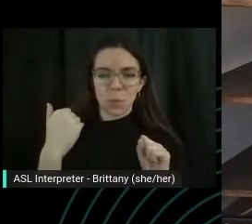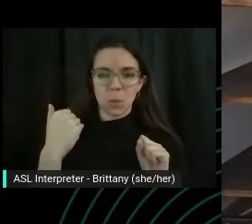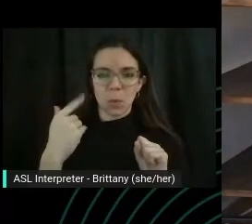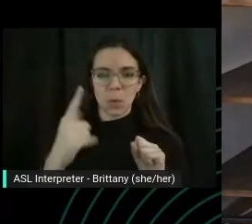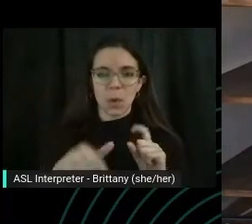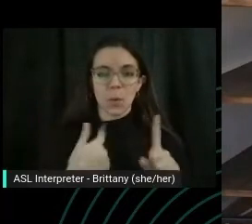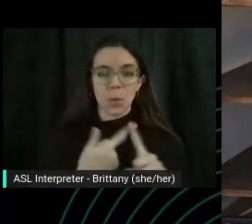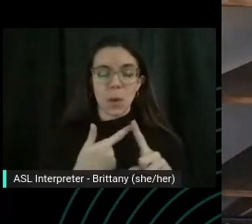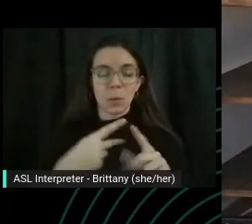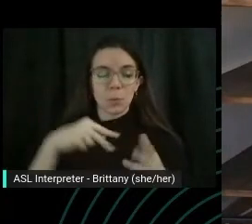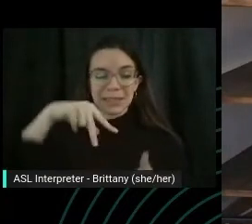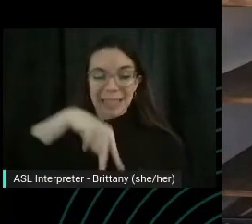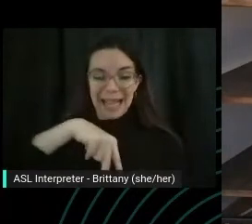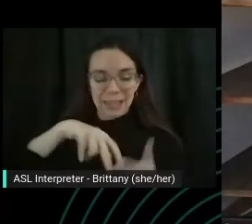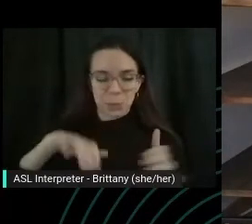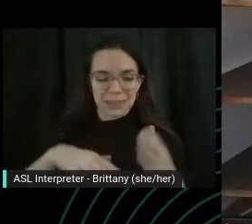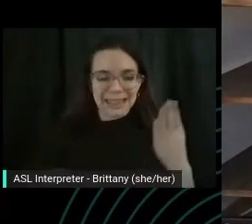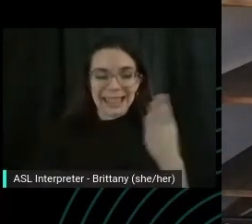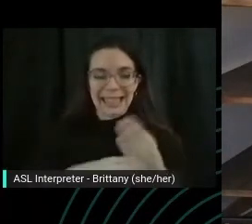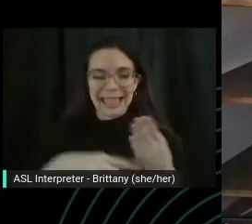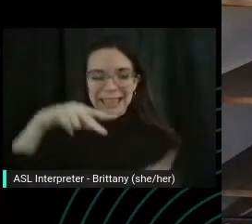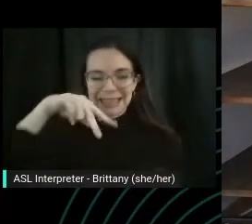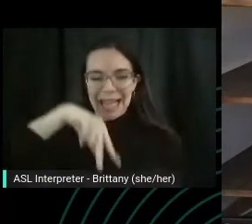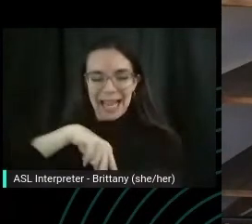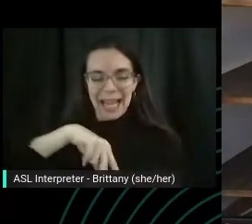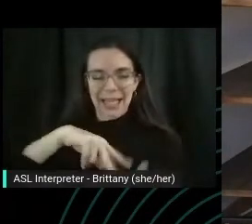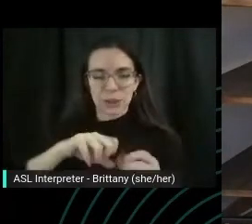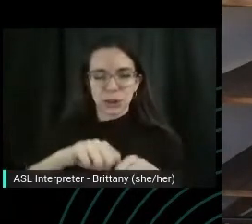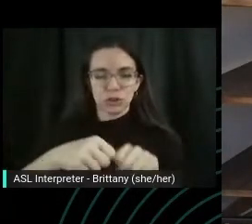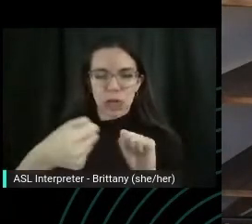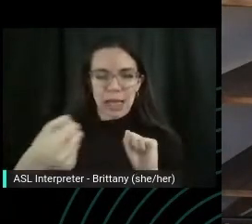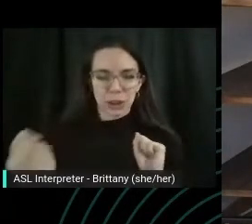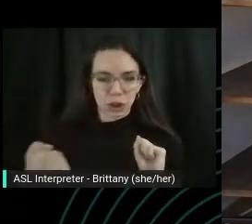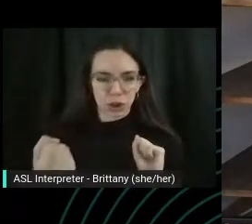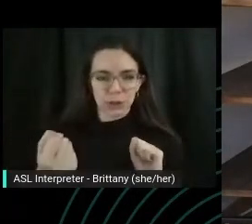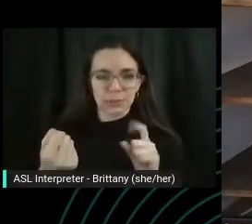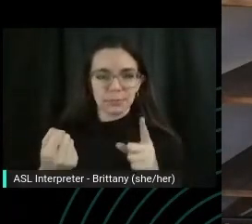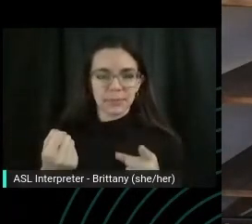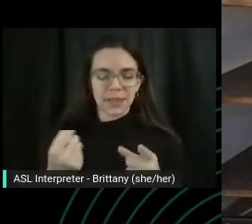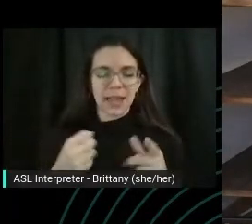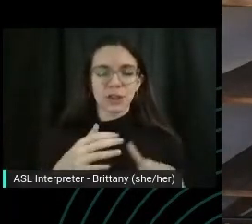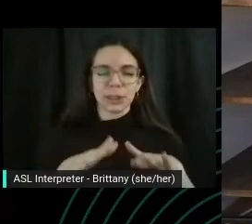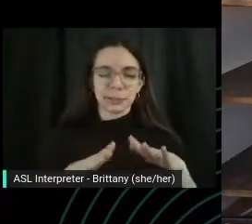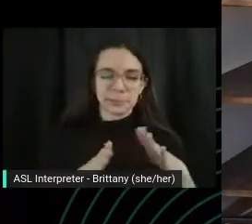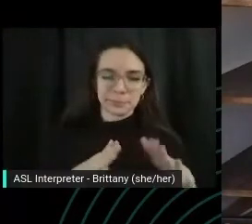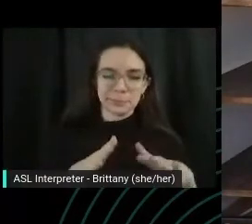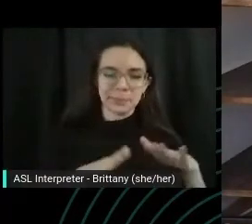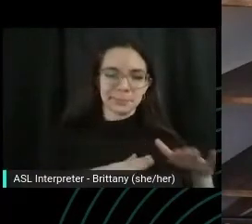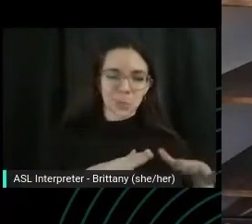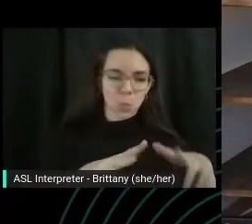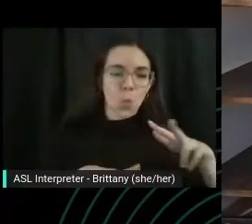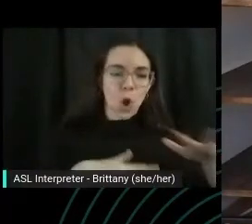Edge and then just easily walk yourself, back down, sliding down.